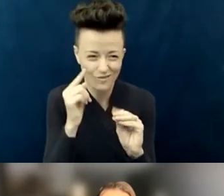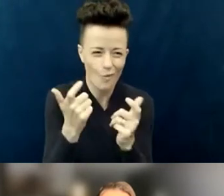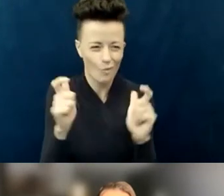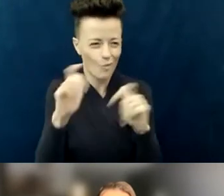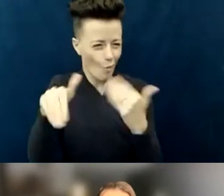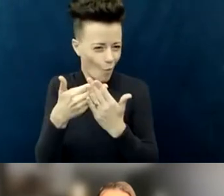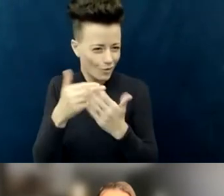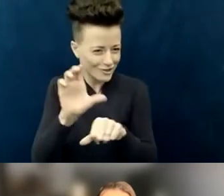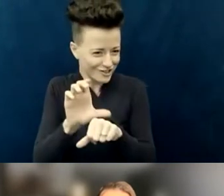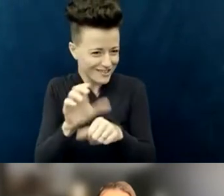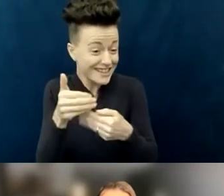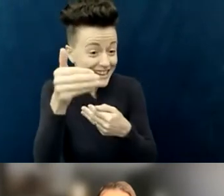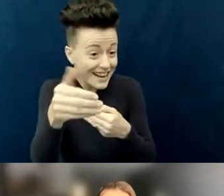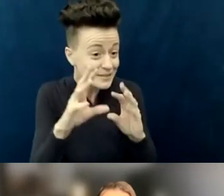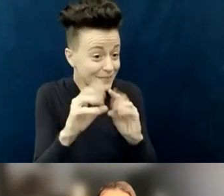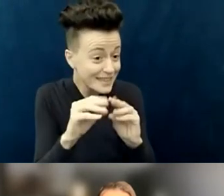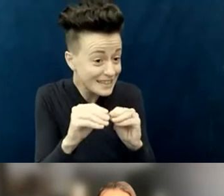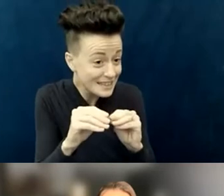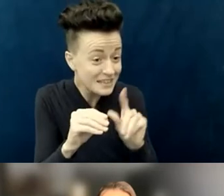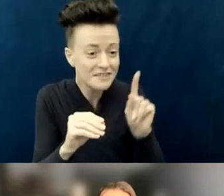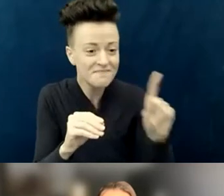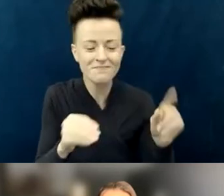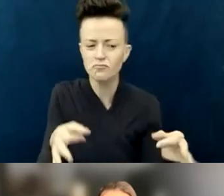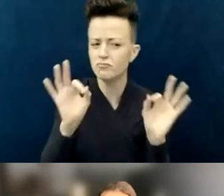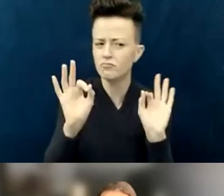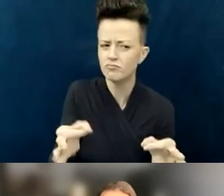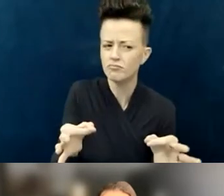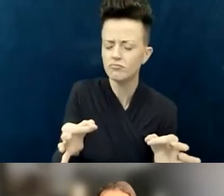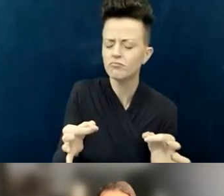that even without extra money, the elevator would be included.